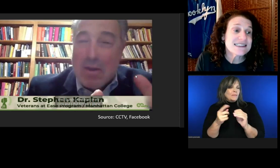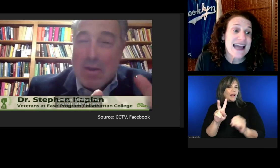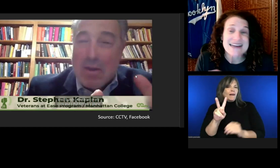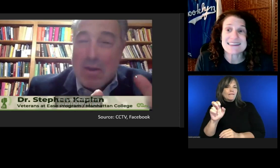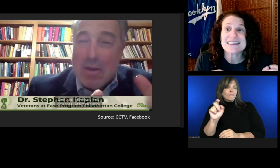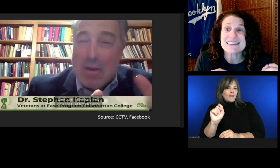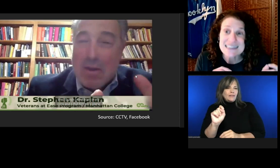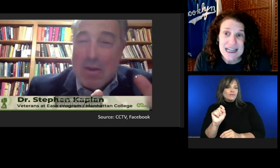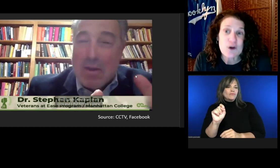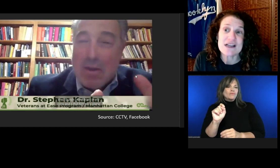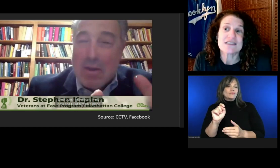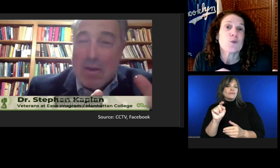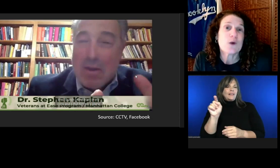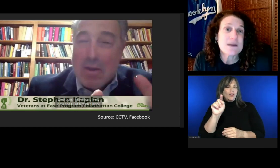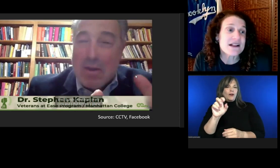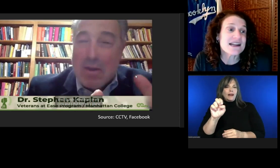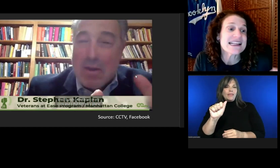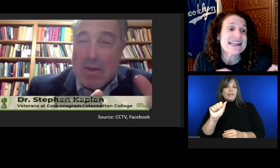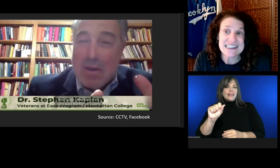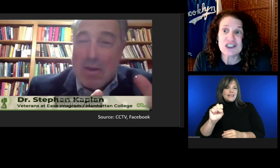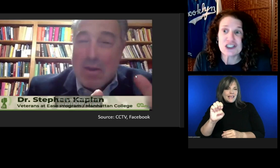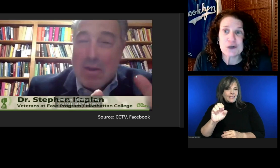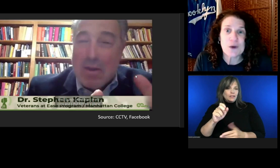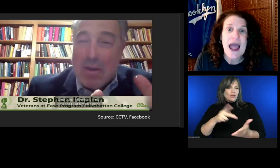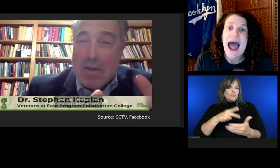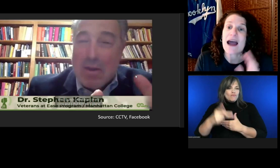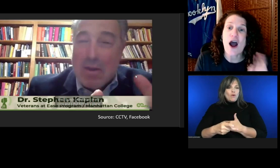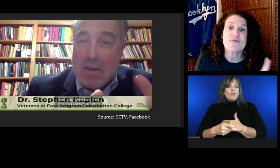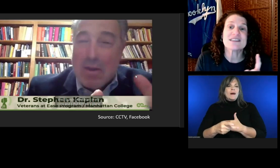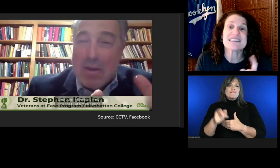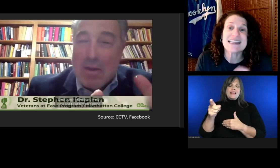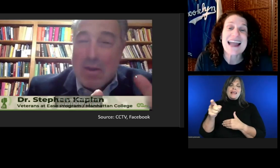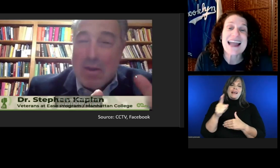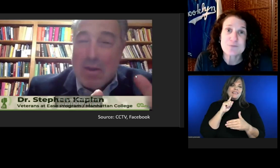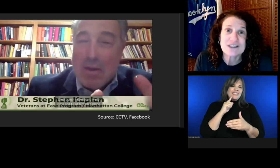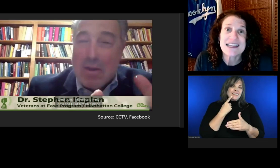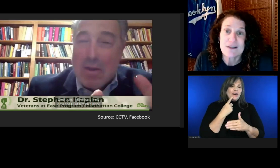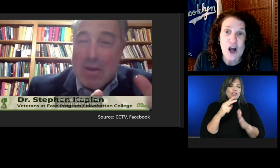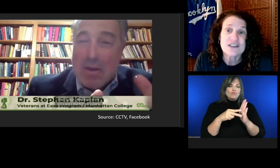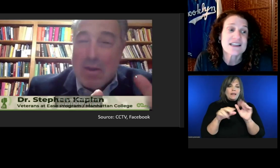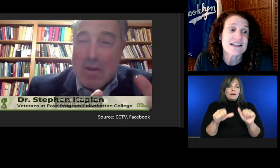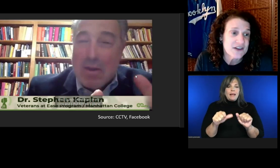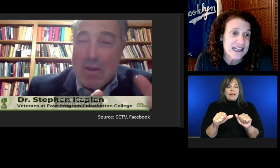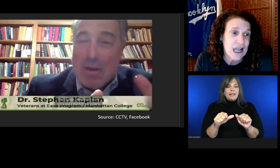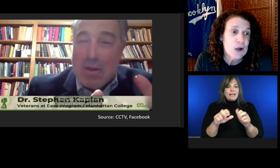Anyway, this has a serious readability issue. Often the captions get lost in the video.